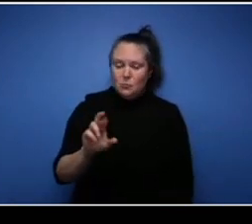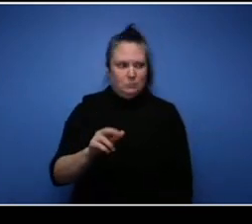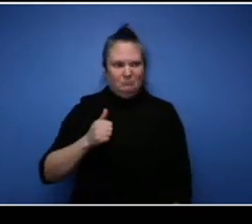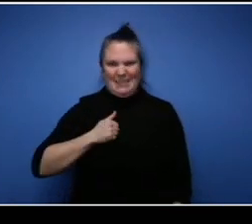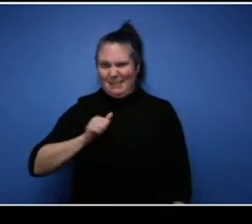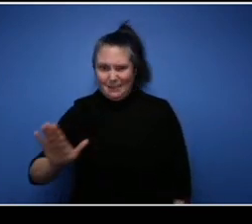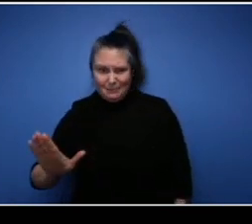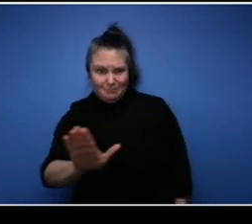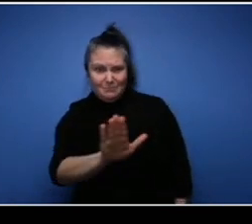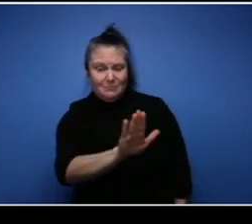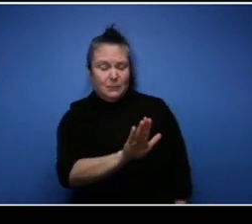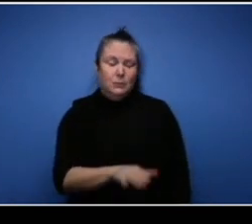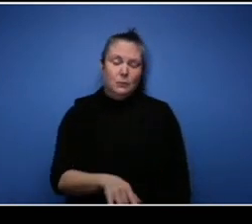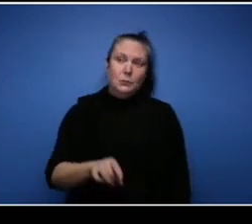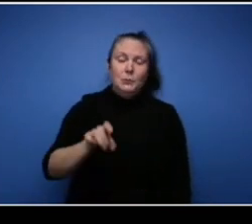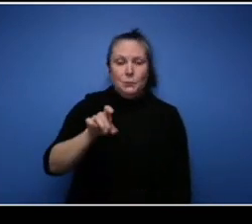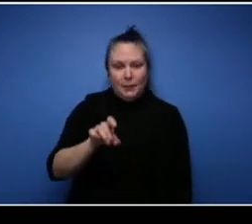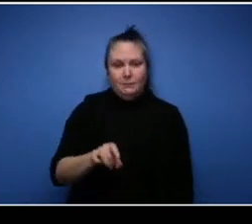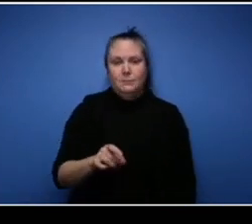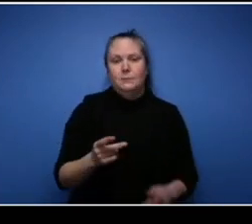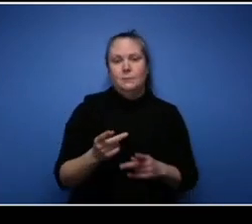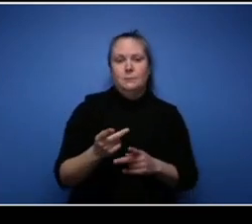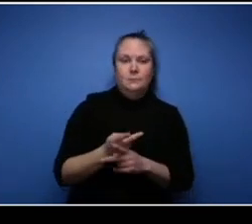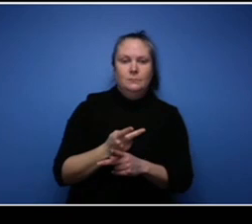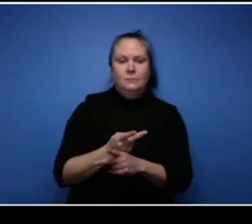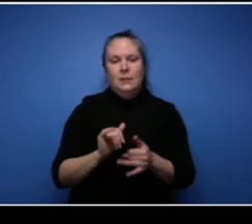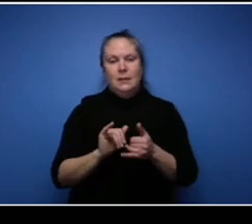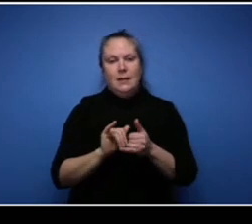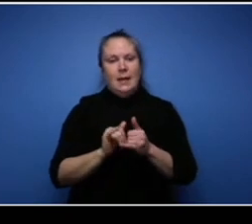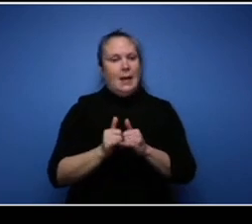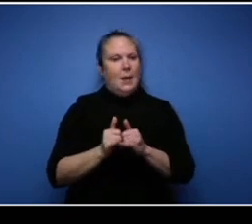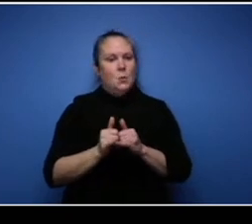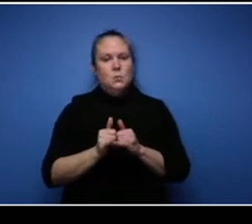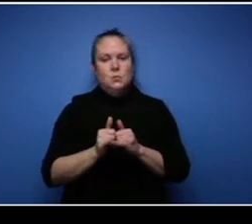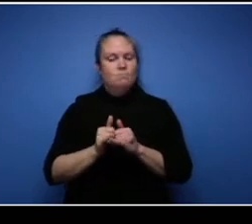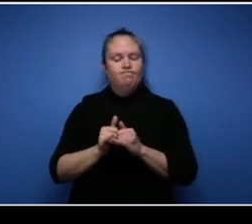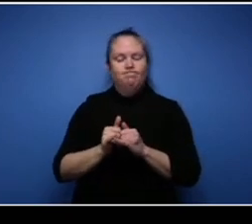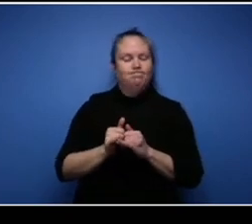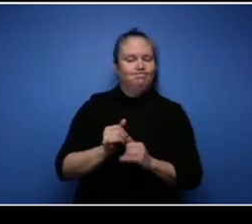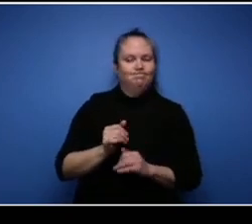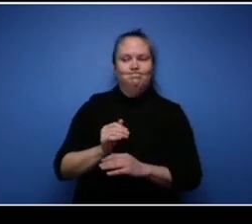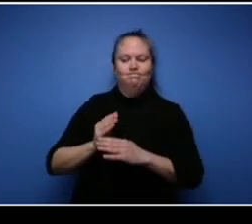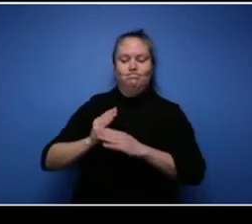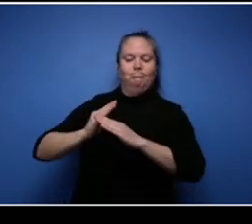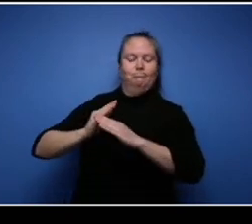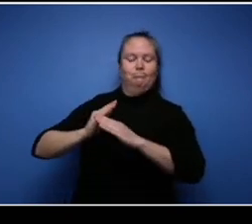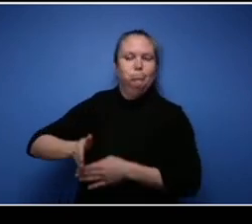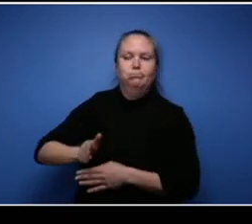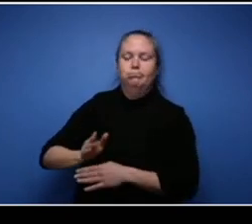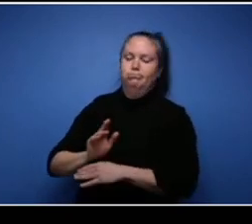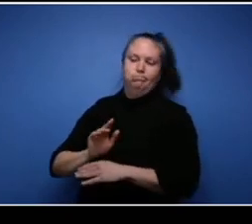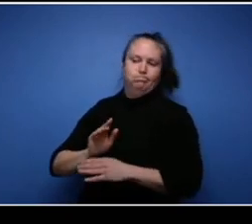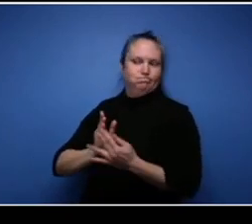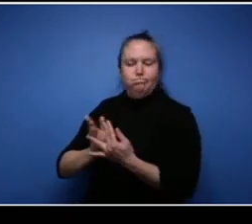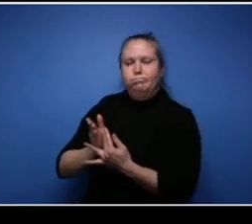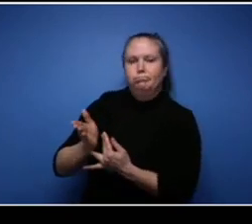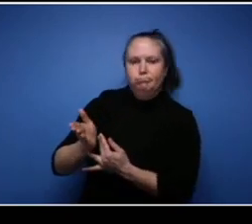learn to to kind of fight over that barrier and and learn to grow in other ways and use